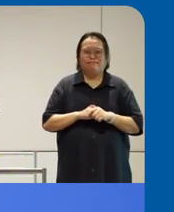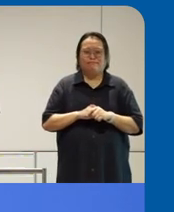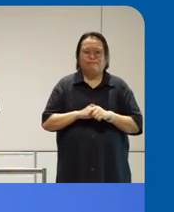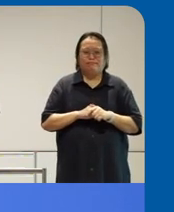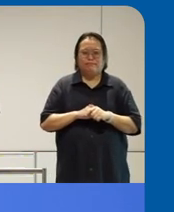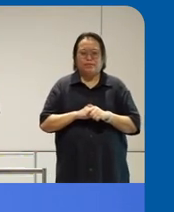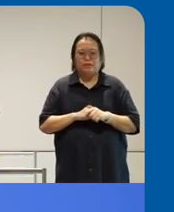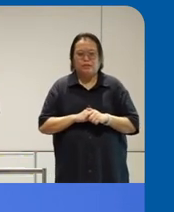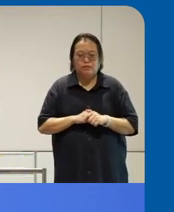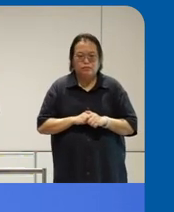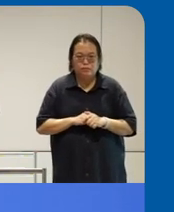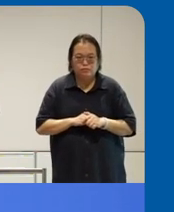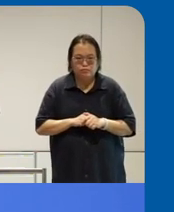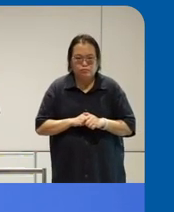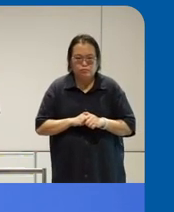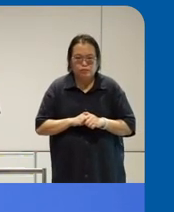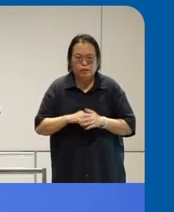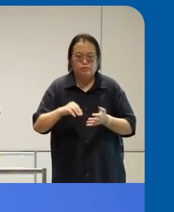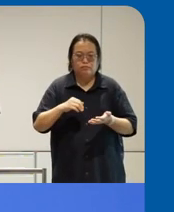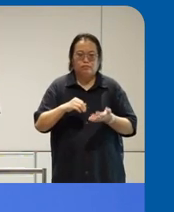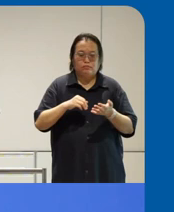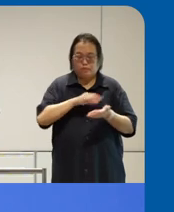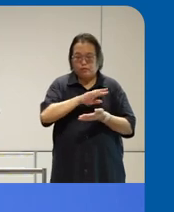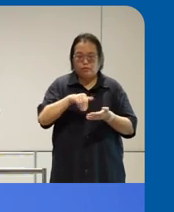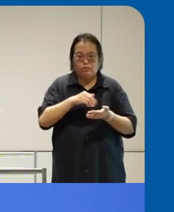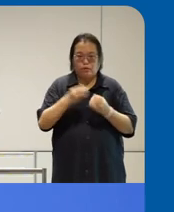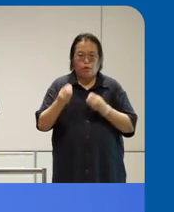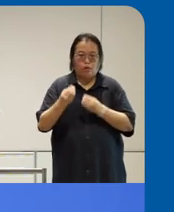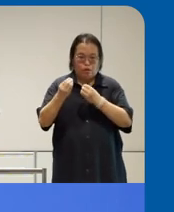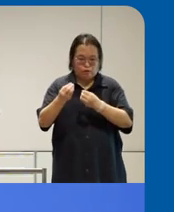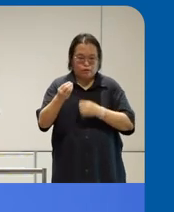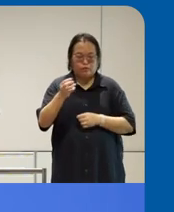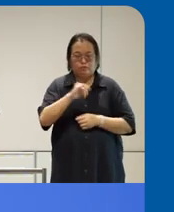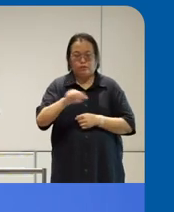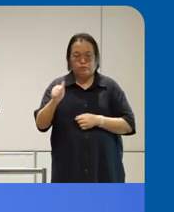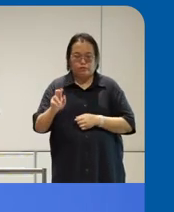panel lists have offered themselves up for more connections so uh if anybody out there